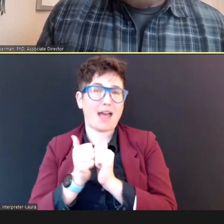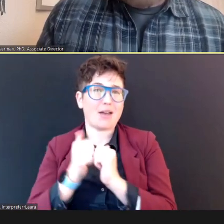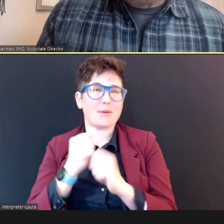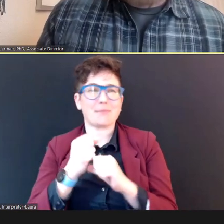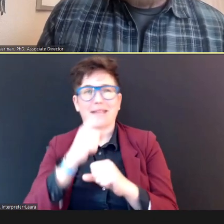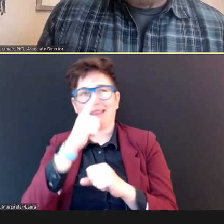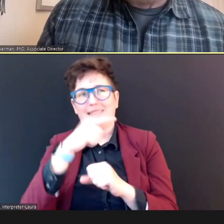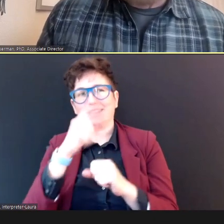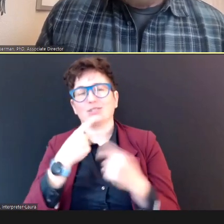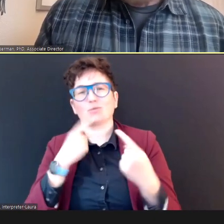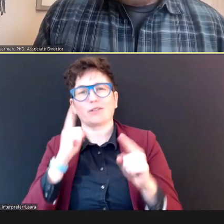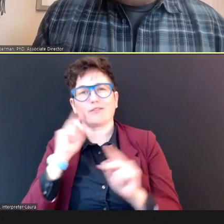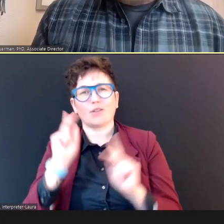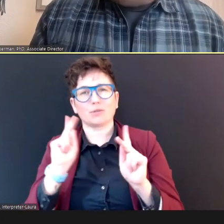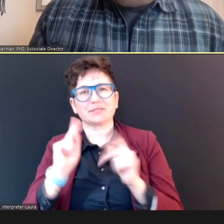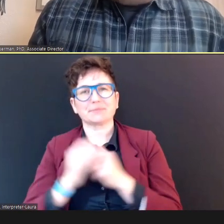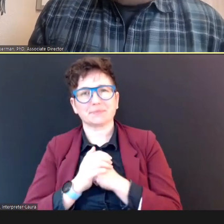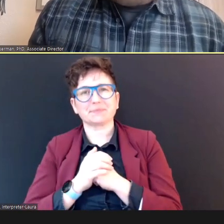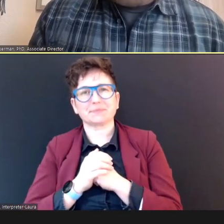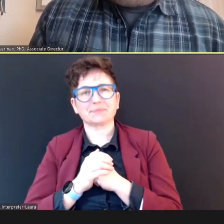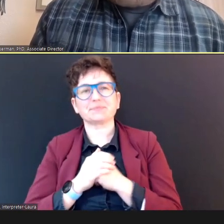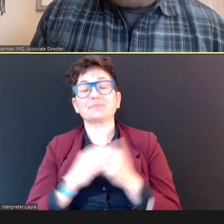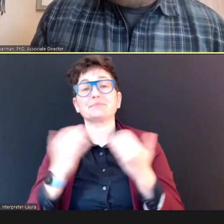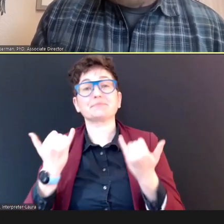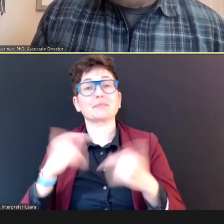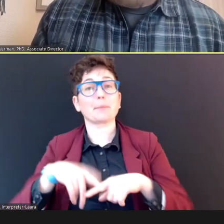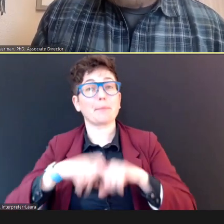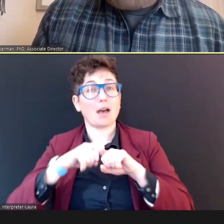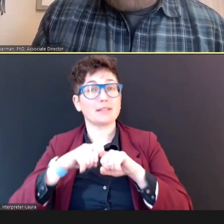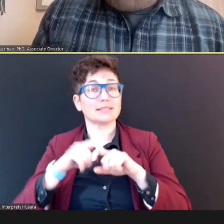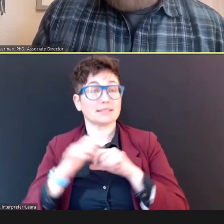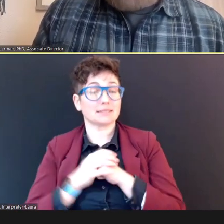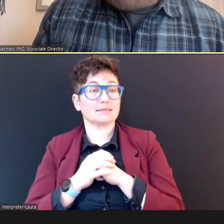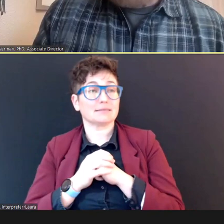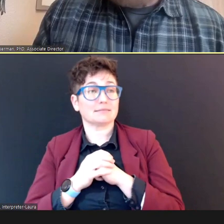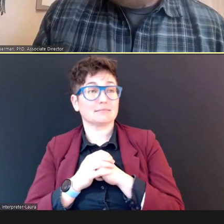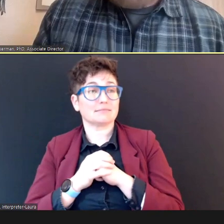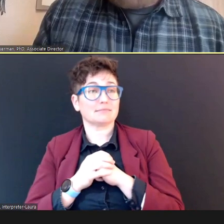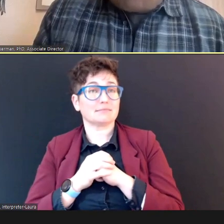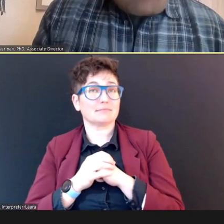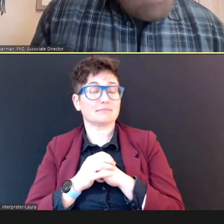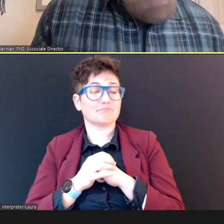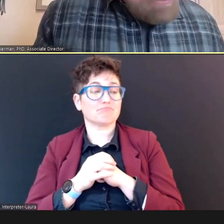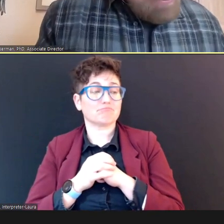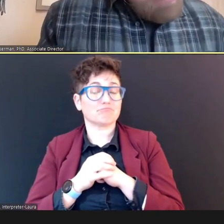moment here, and see, if we have any other -- I don't -- I don't